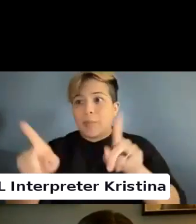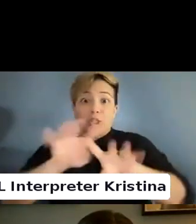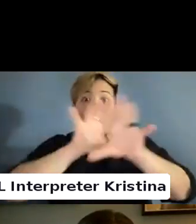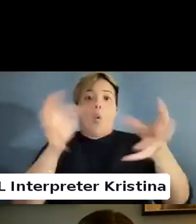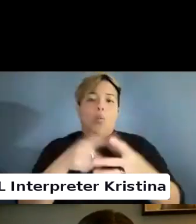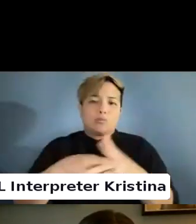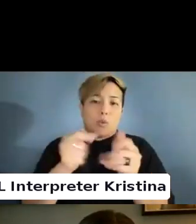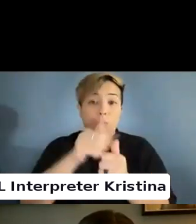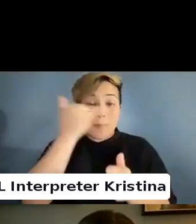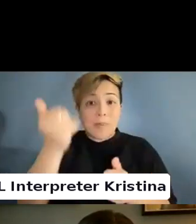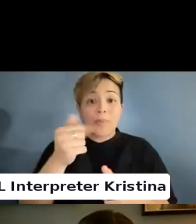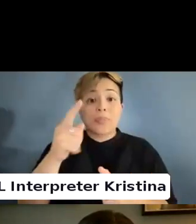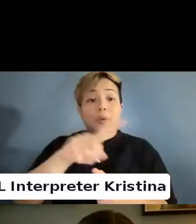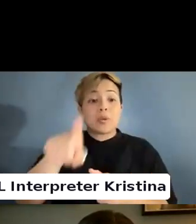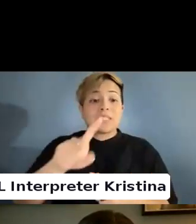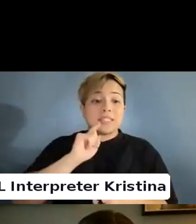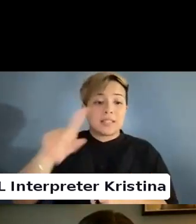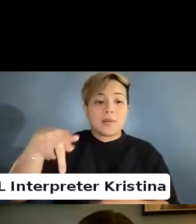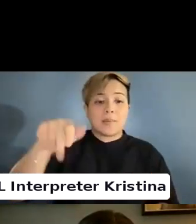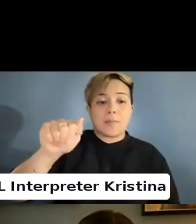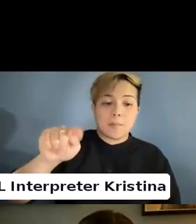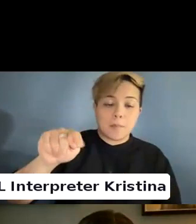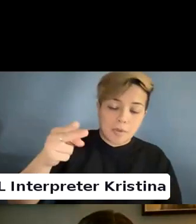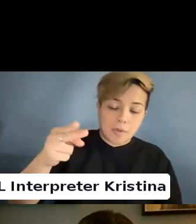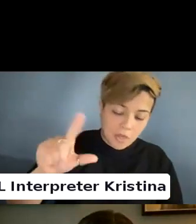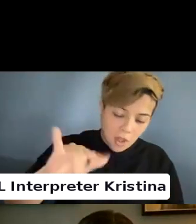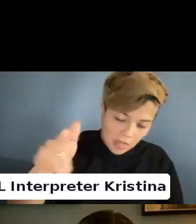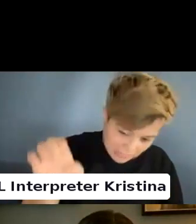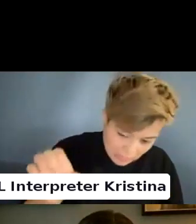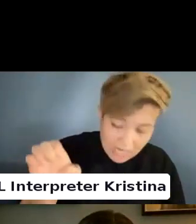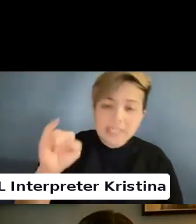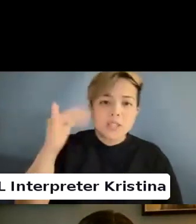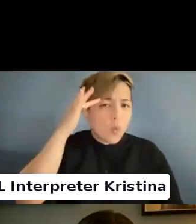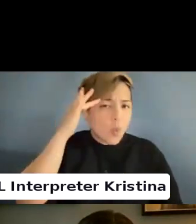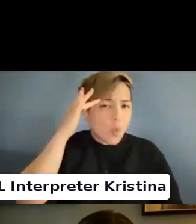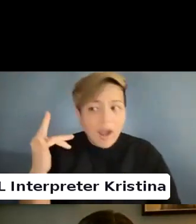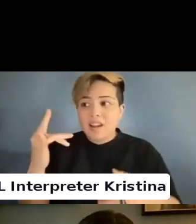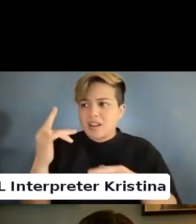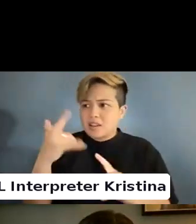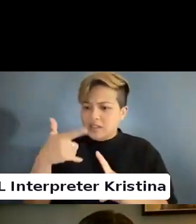The question is why having a medical condition.